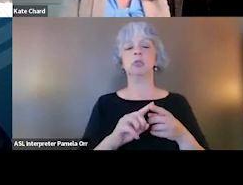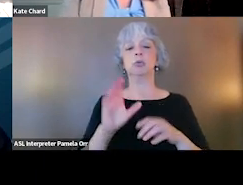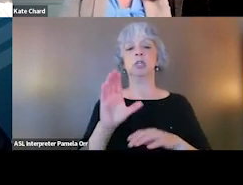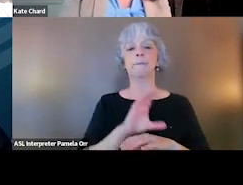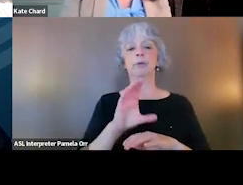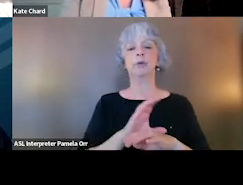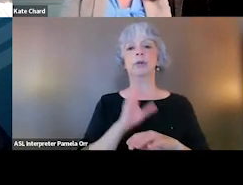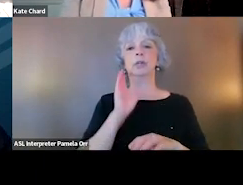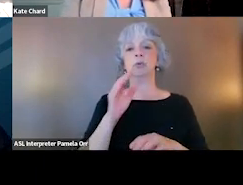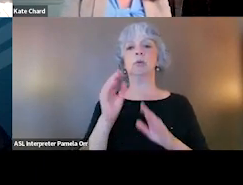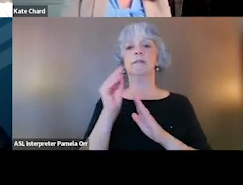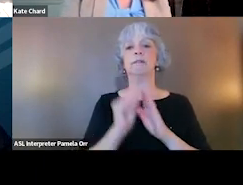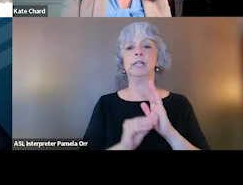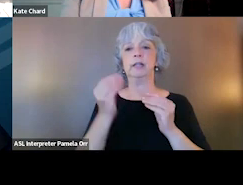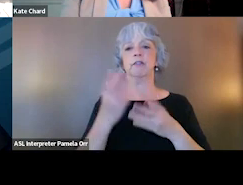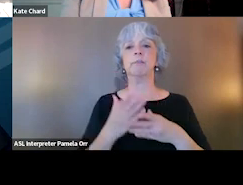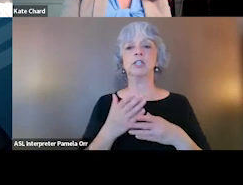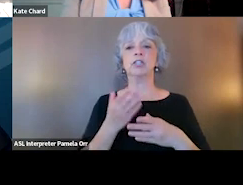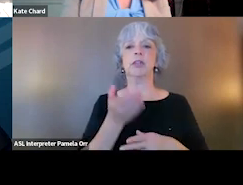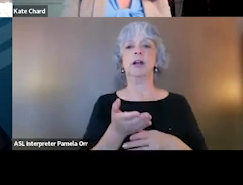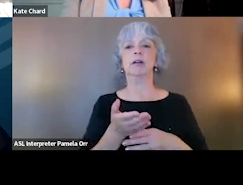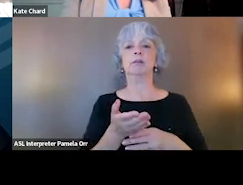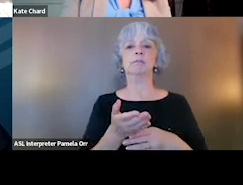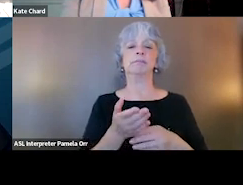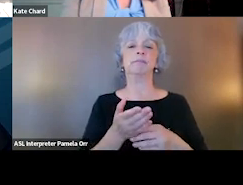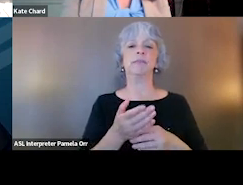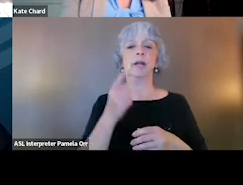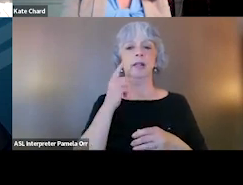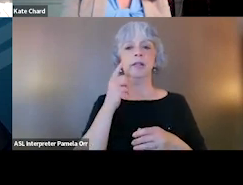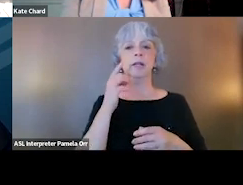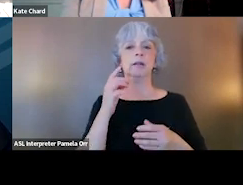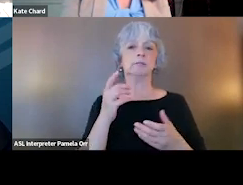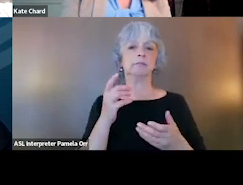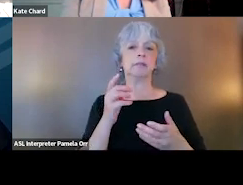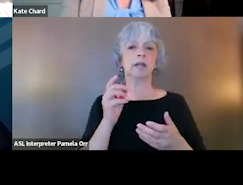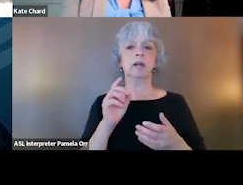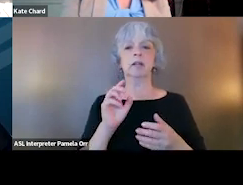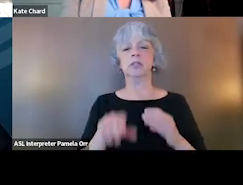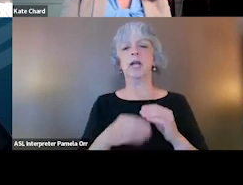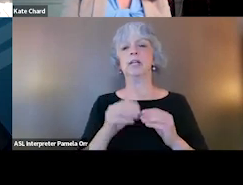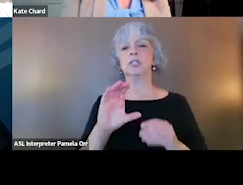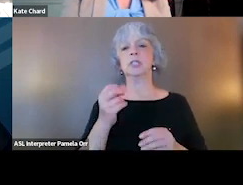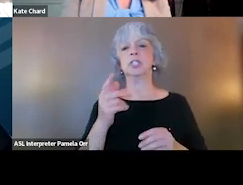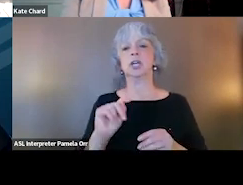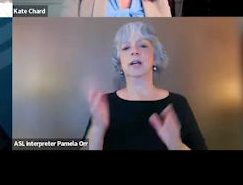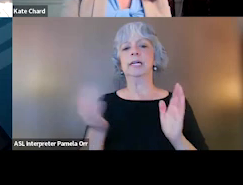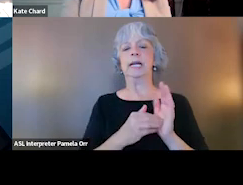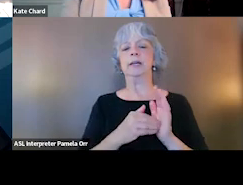and you will fill in the information there. And thanks Ashley. She just put it in the chat again. Next slide, please.